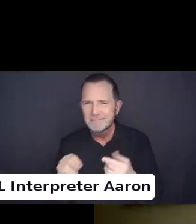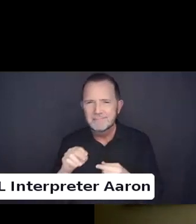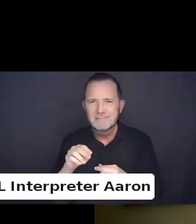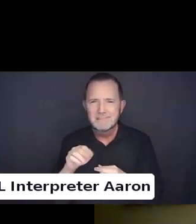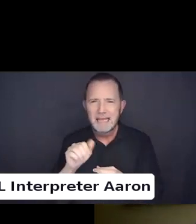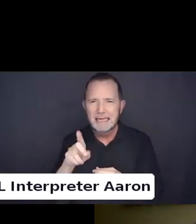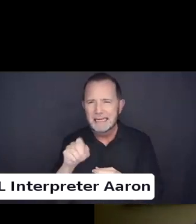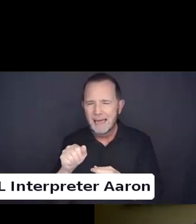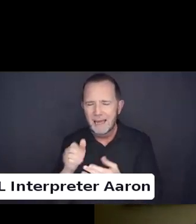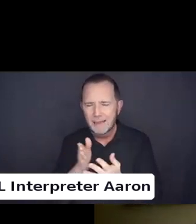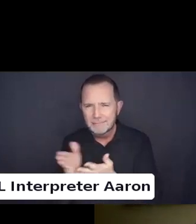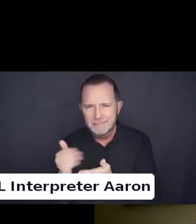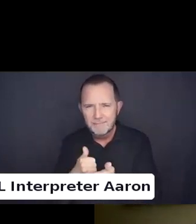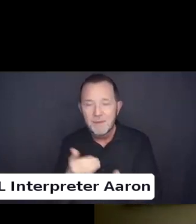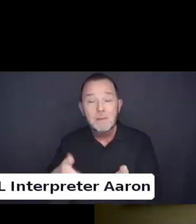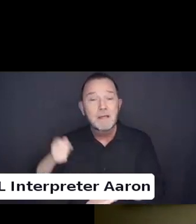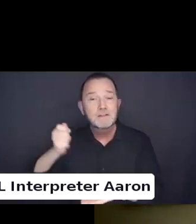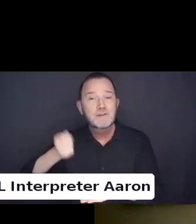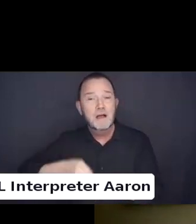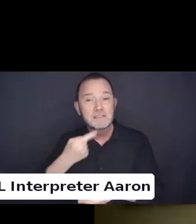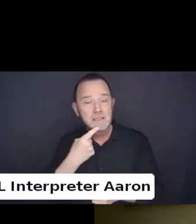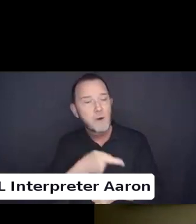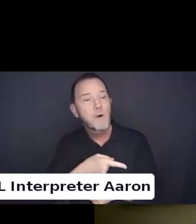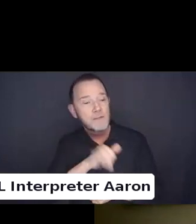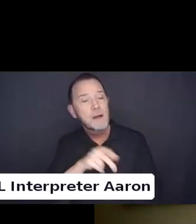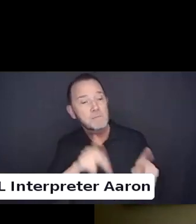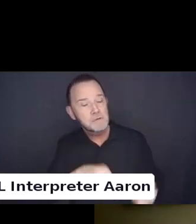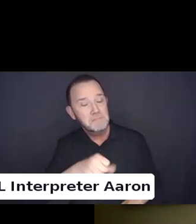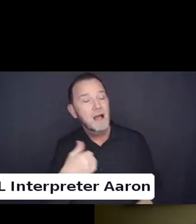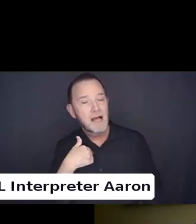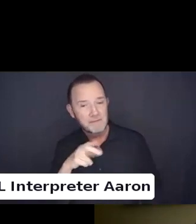This person has a disability. But they were not qualified workers.